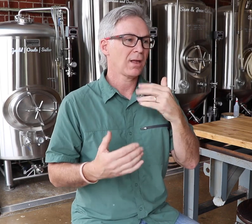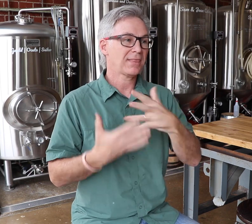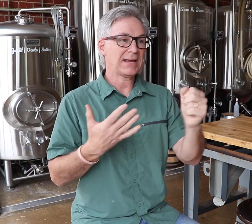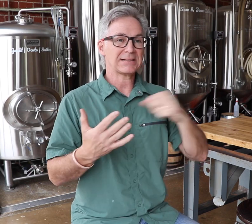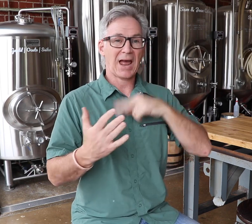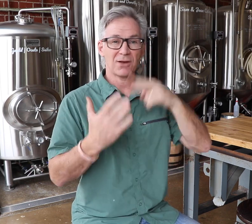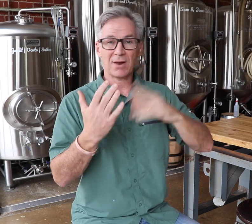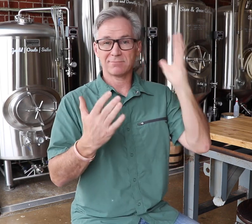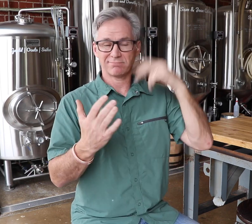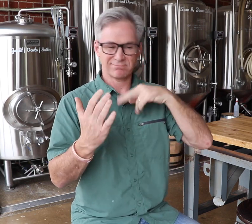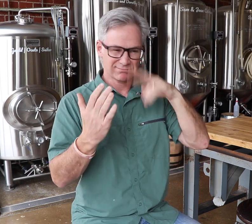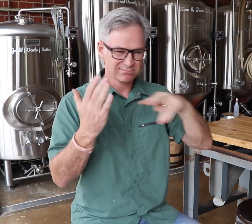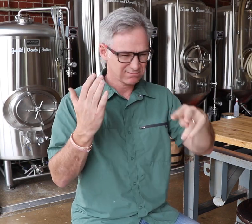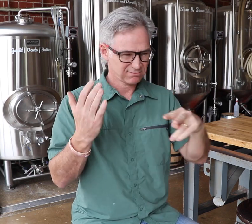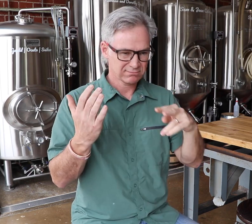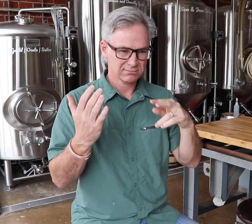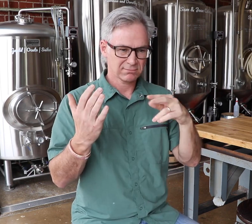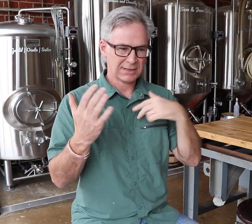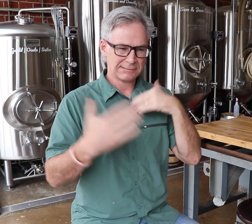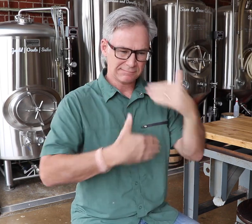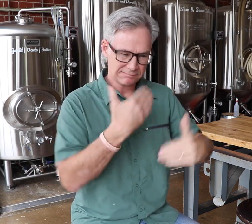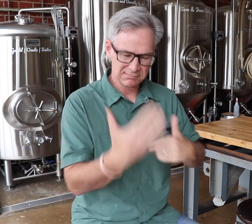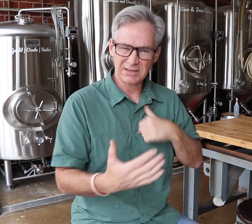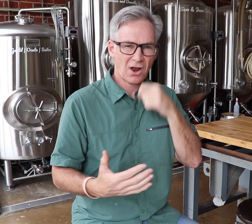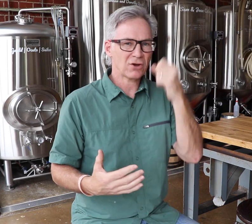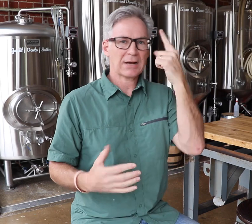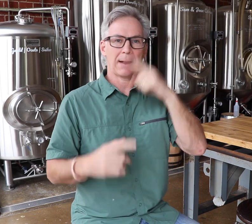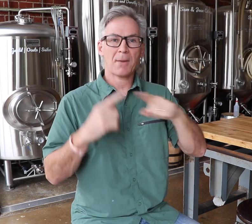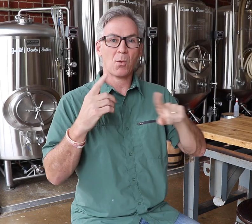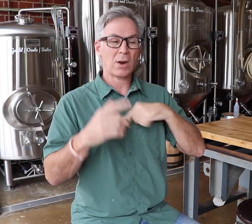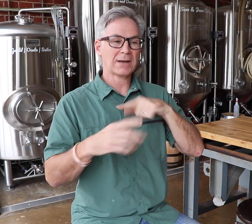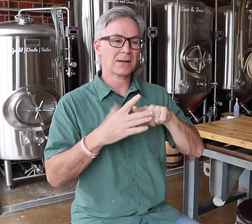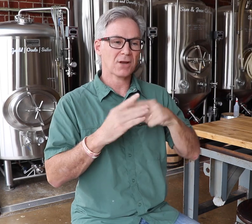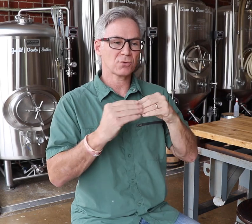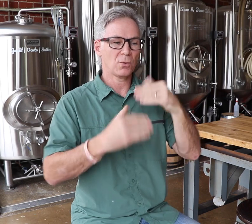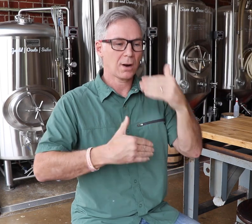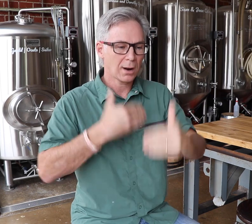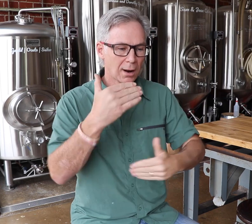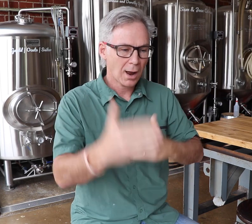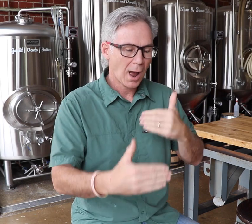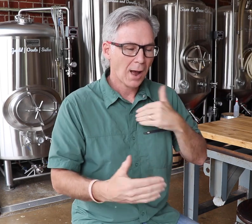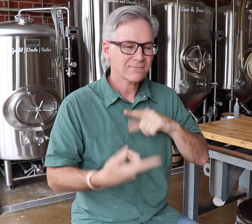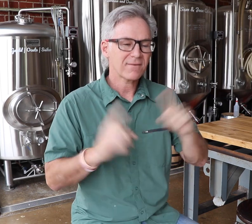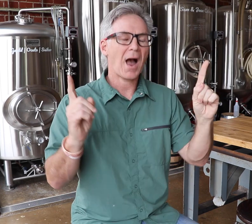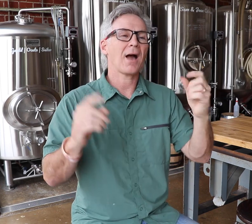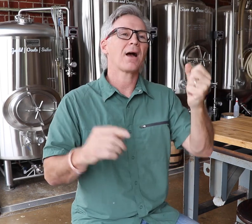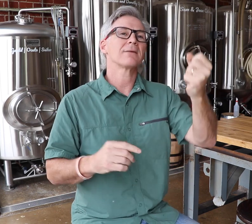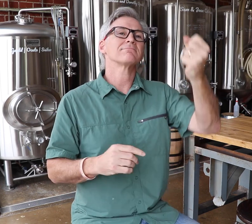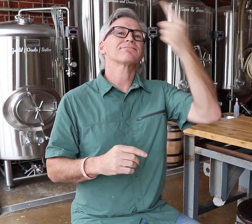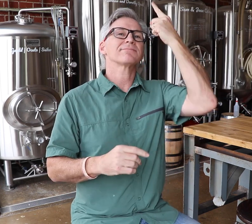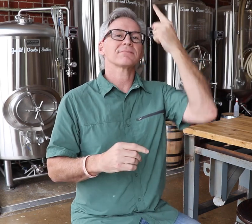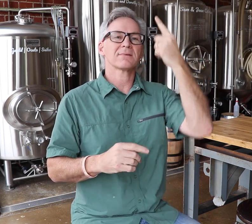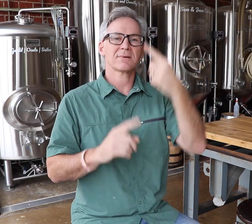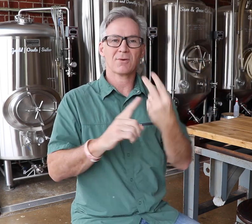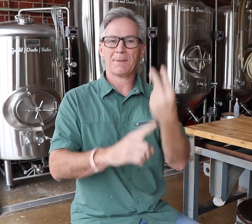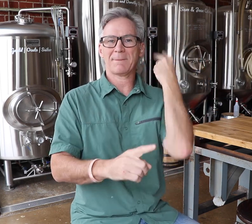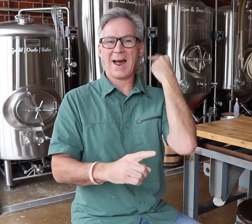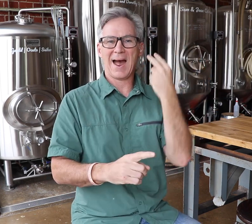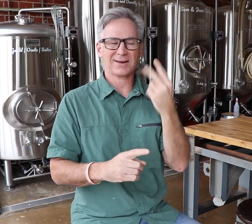I read some things before but didn’t fully get it until I finally did it and finally understood.